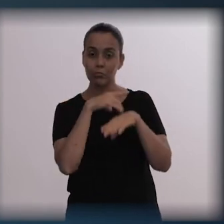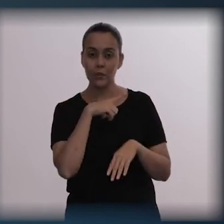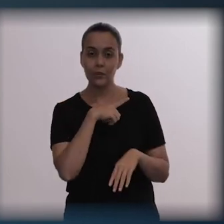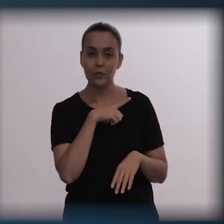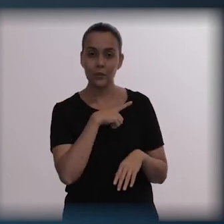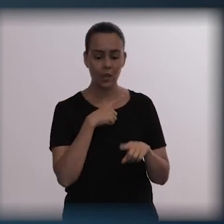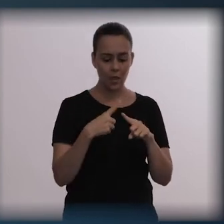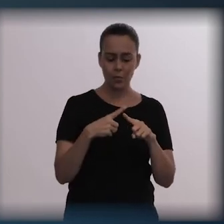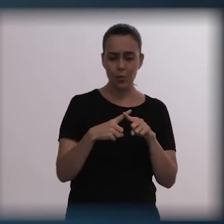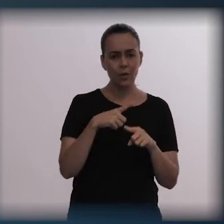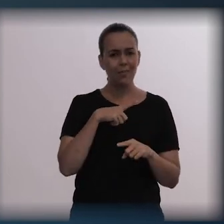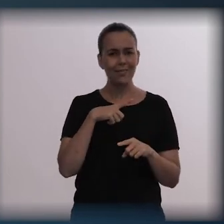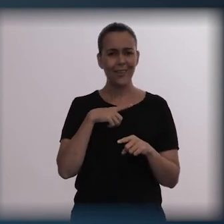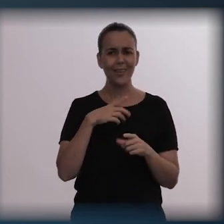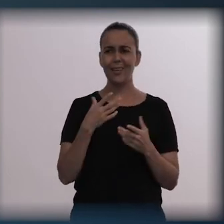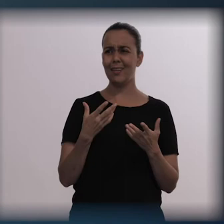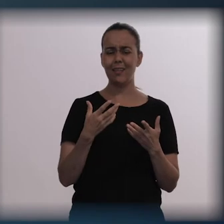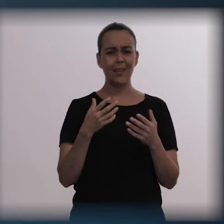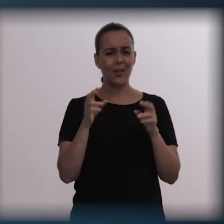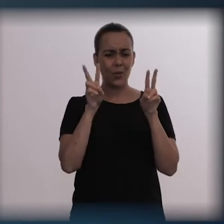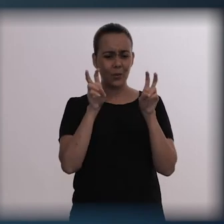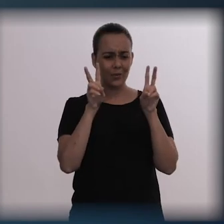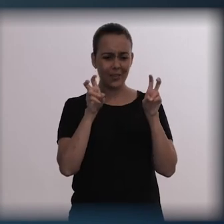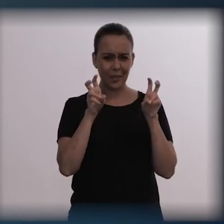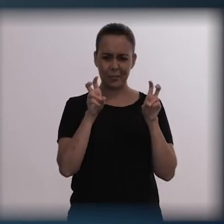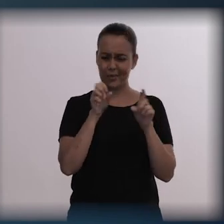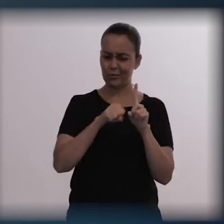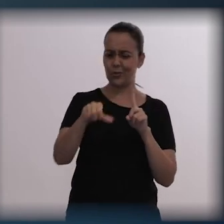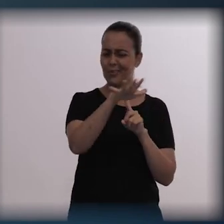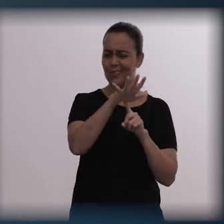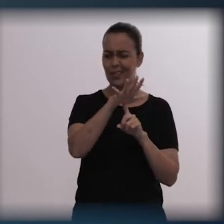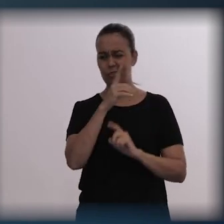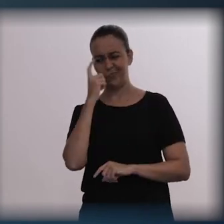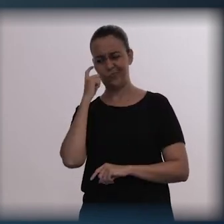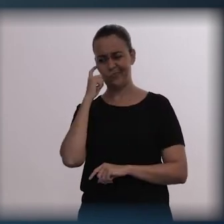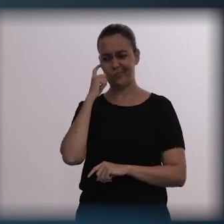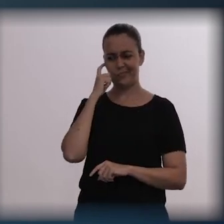in society, it is also related to health professionals and mental health professionals.